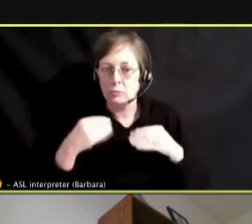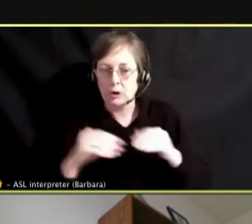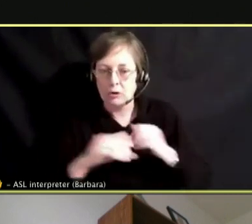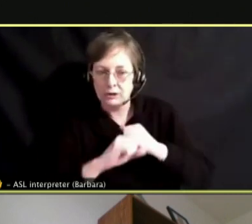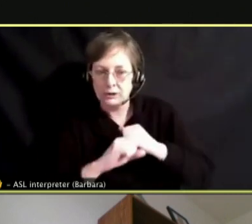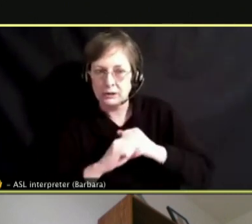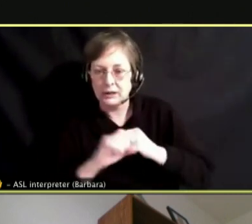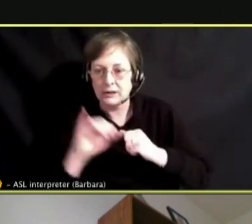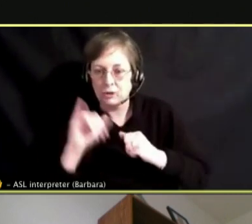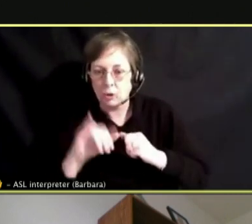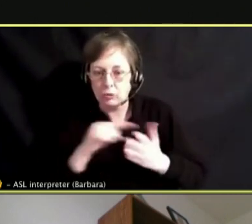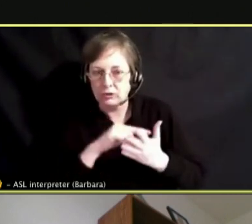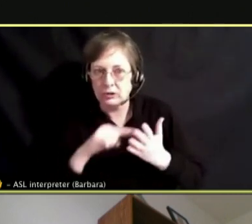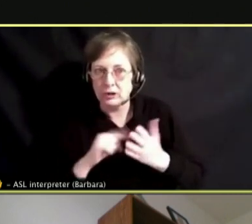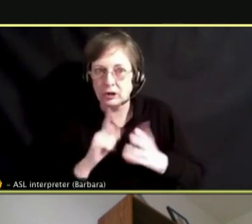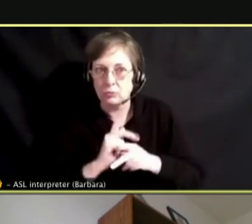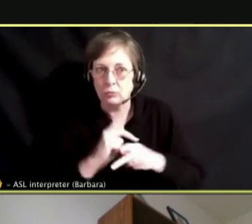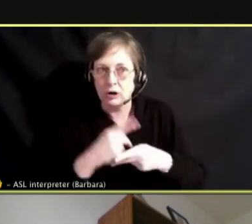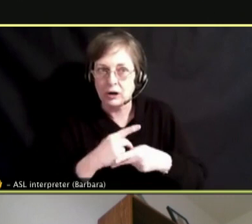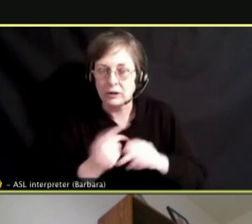MAKING IT BECOME SO MAINSTREAM.